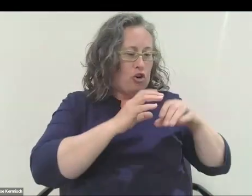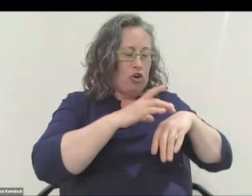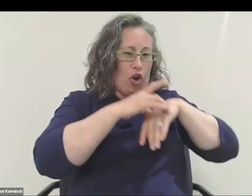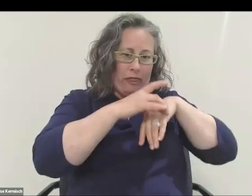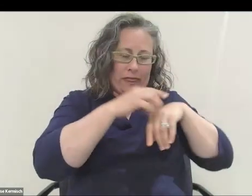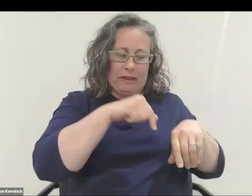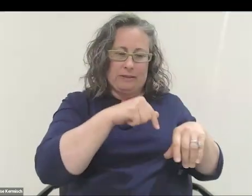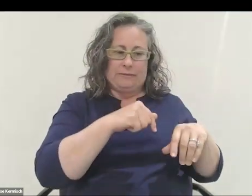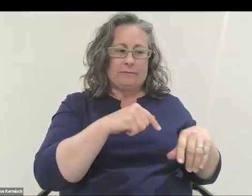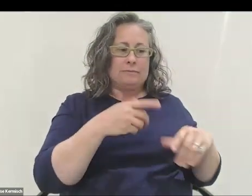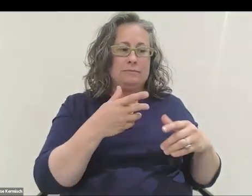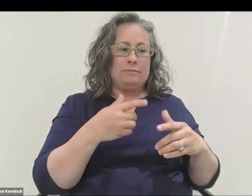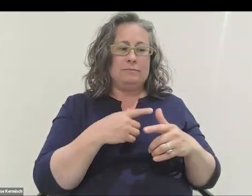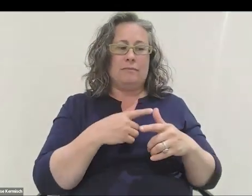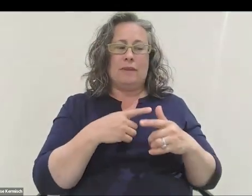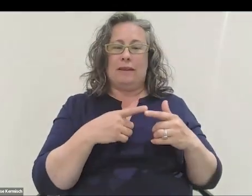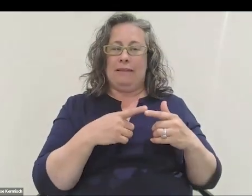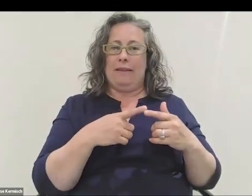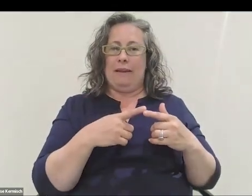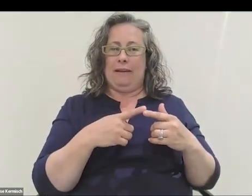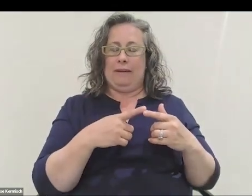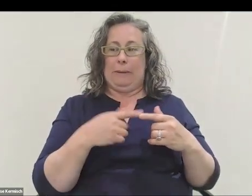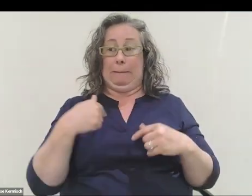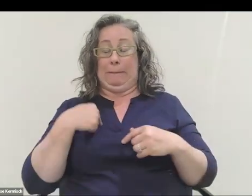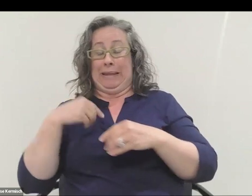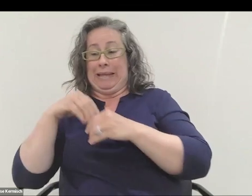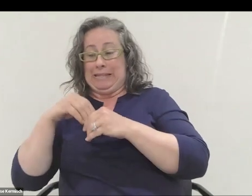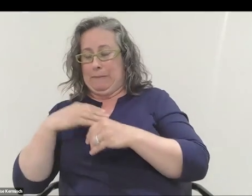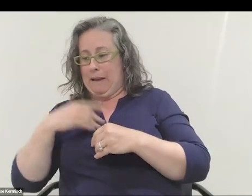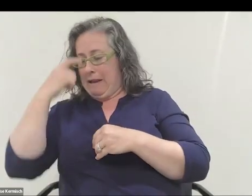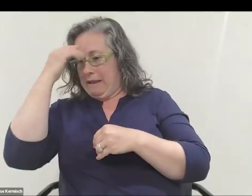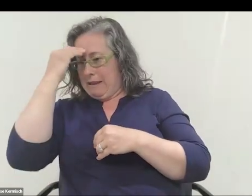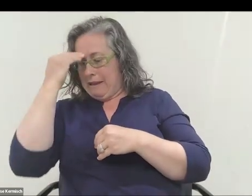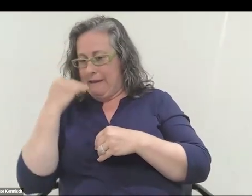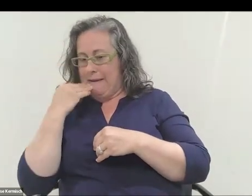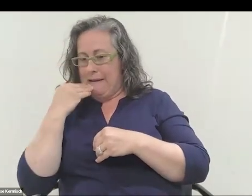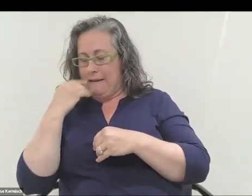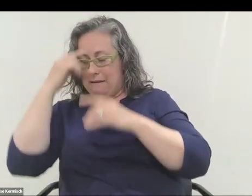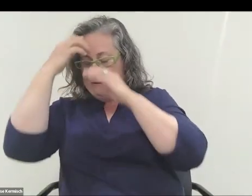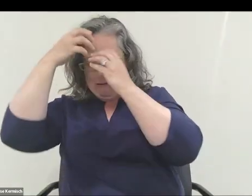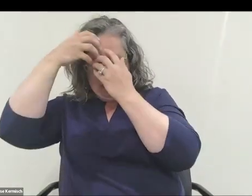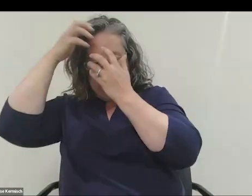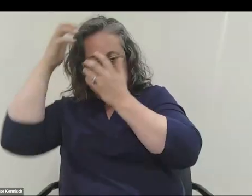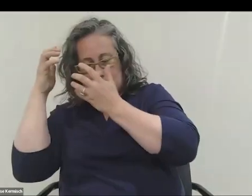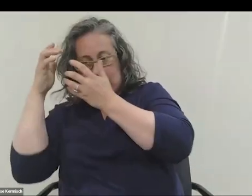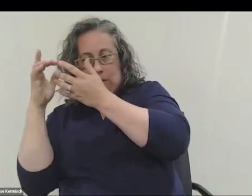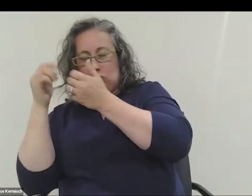in Oakland in California of me inside my head trying to reconnect back with Earth even though I'm in space,